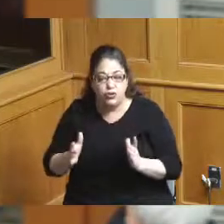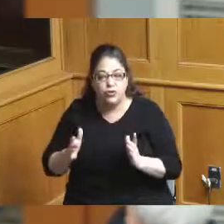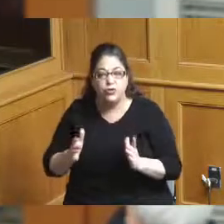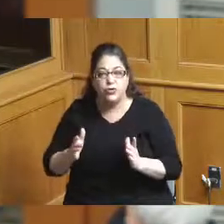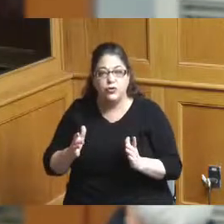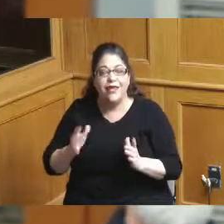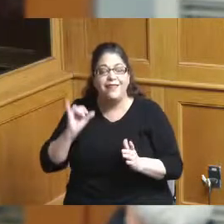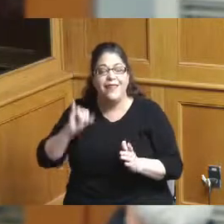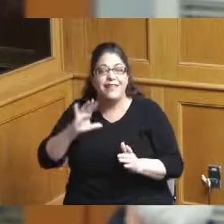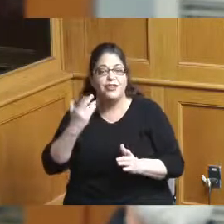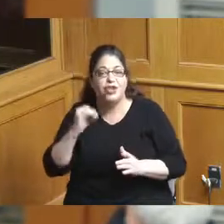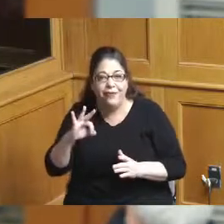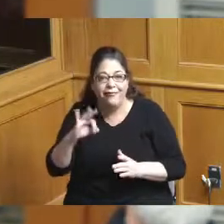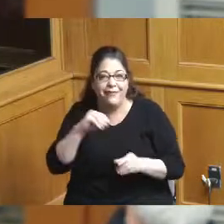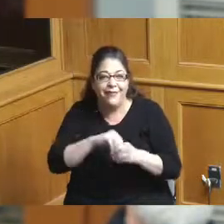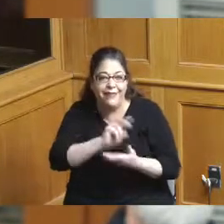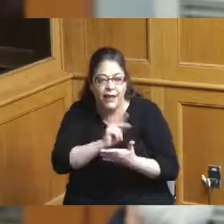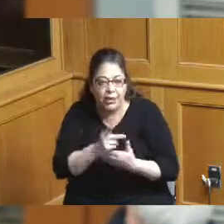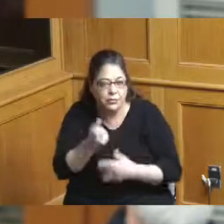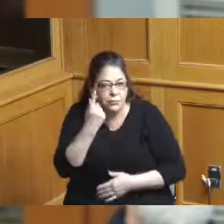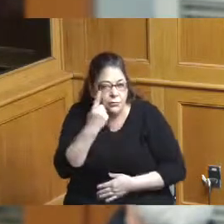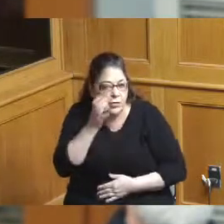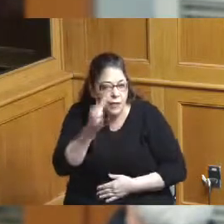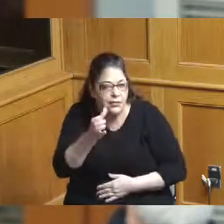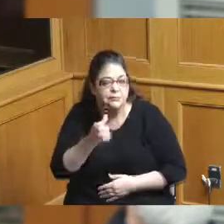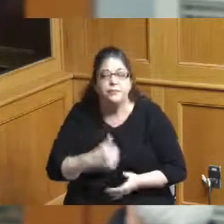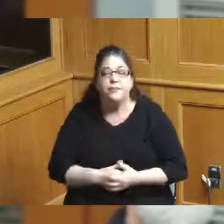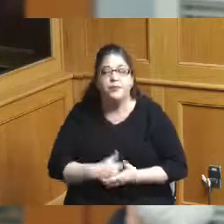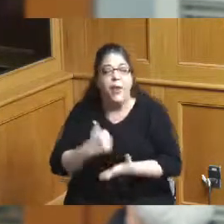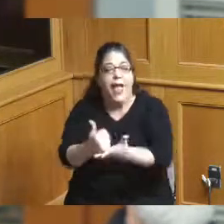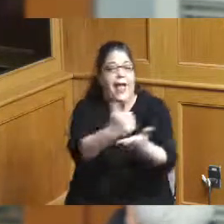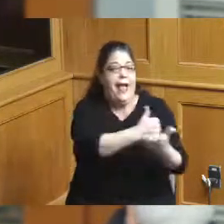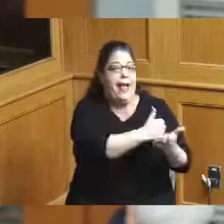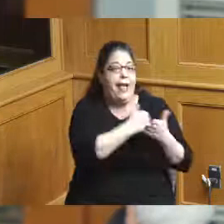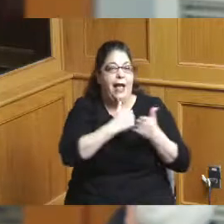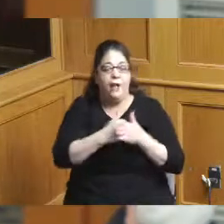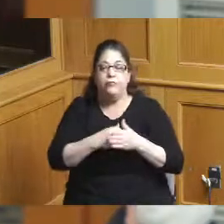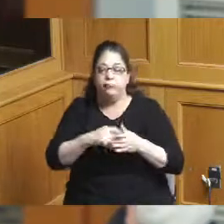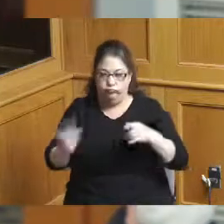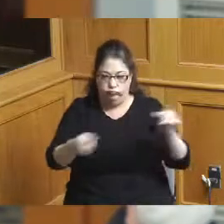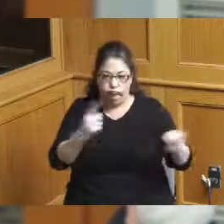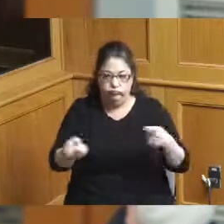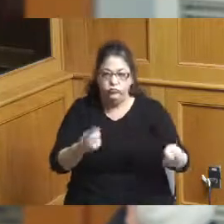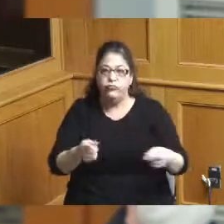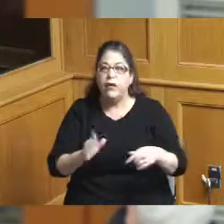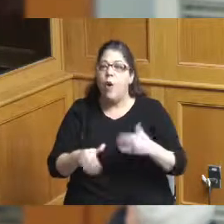orchestrate with all the different cooks of which there are many important ones no more important